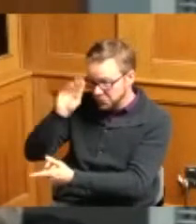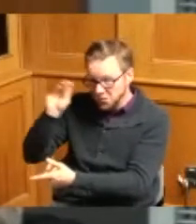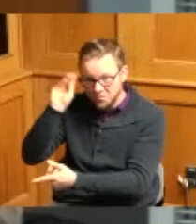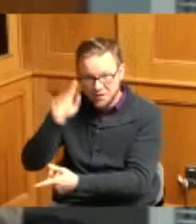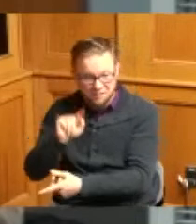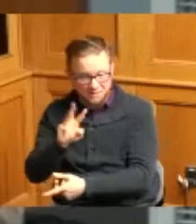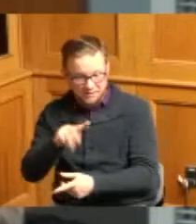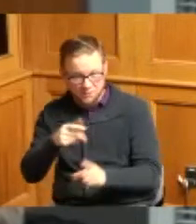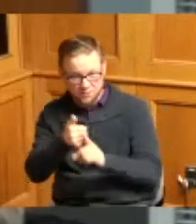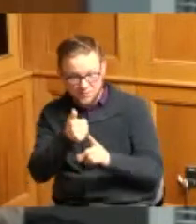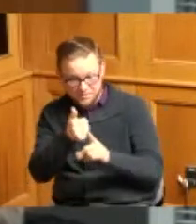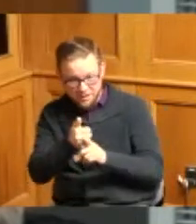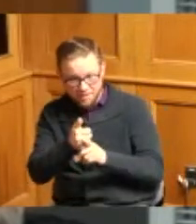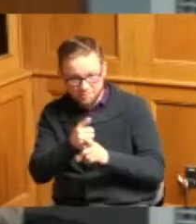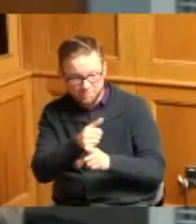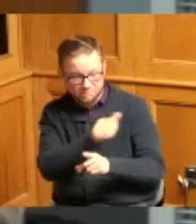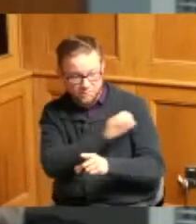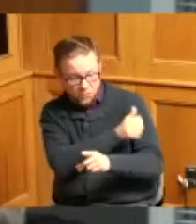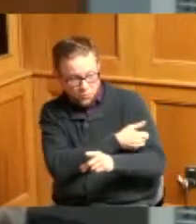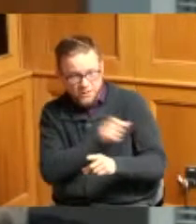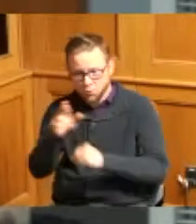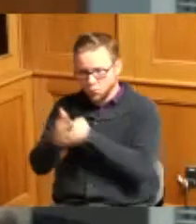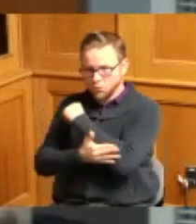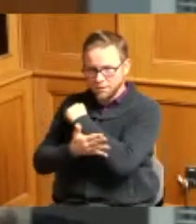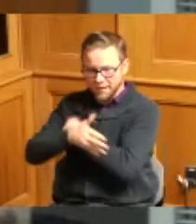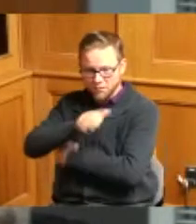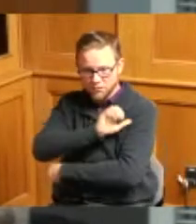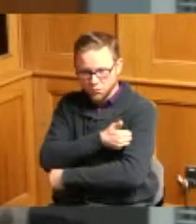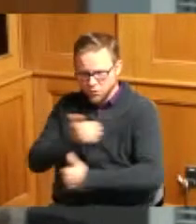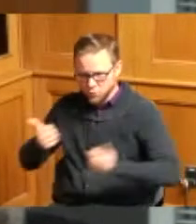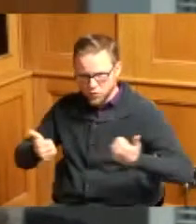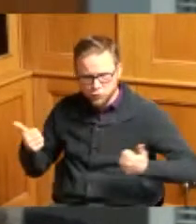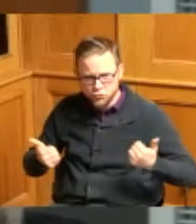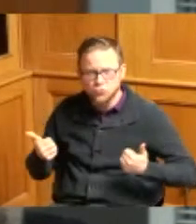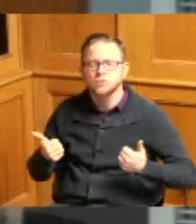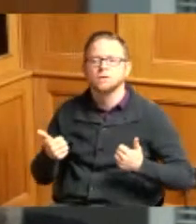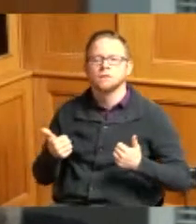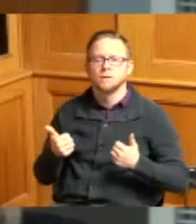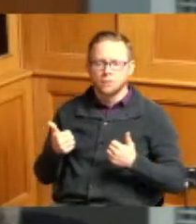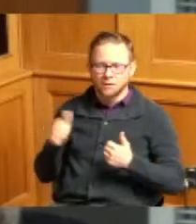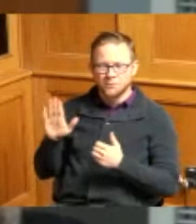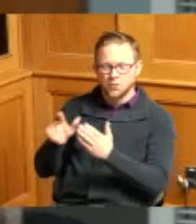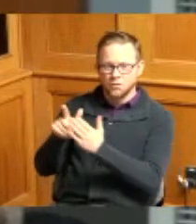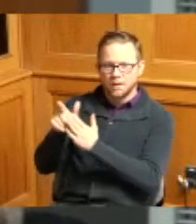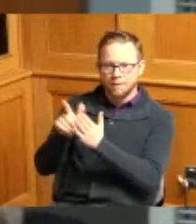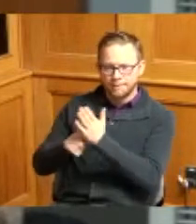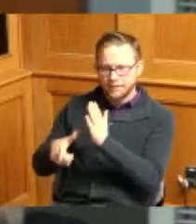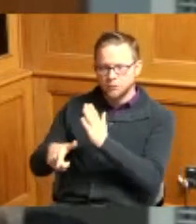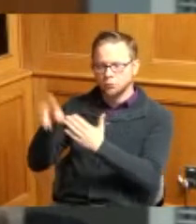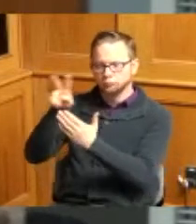a township action or a county action and based on the legal review it's been determined that